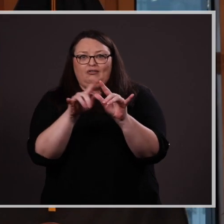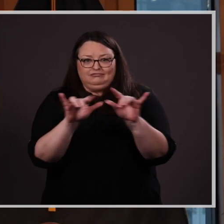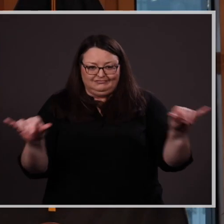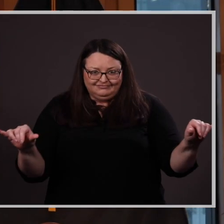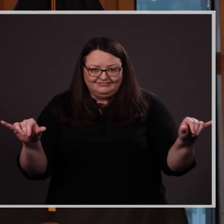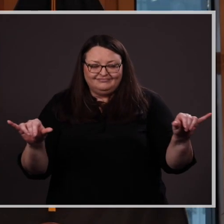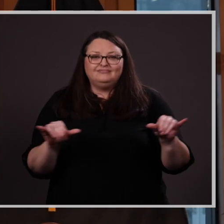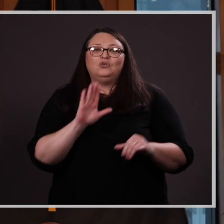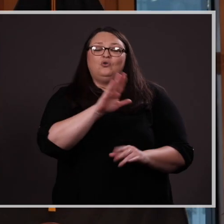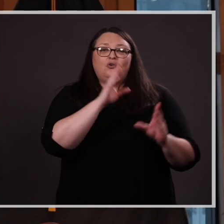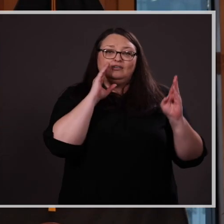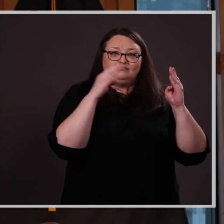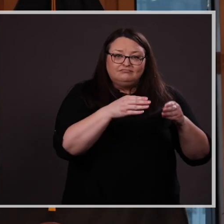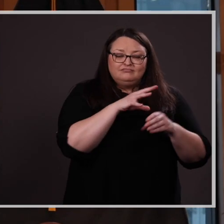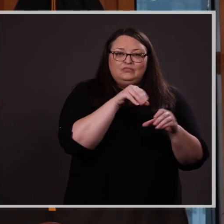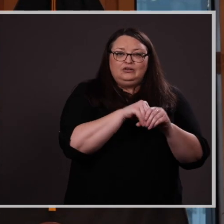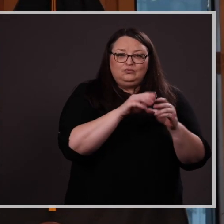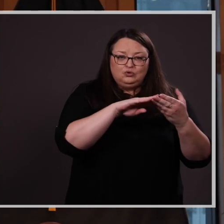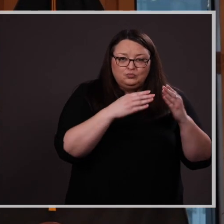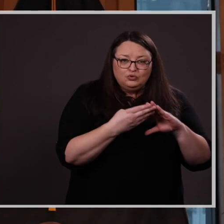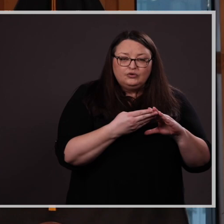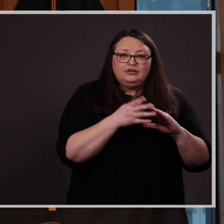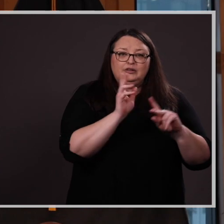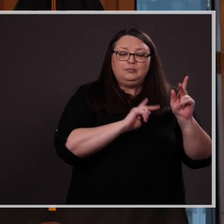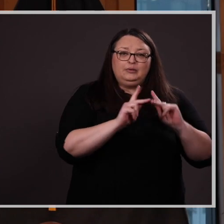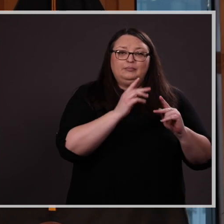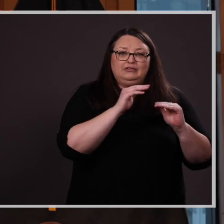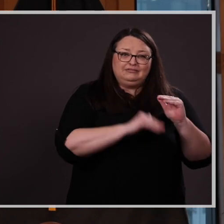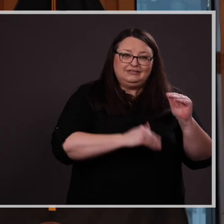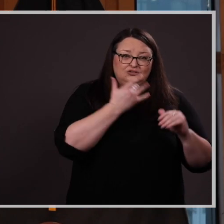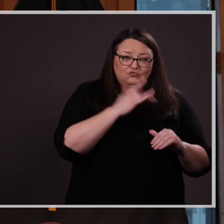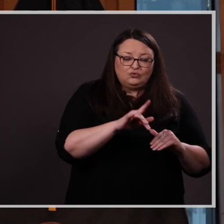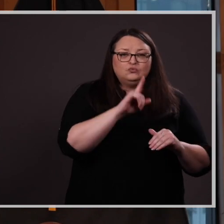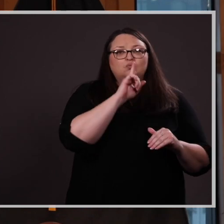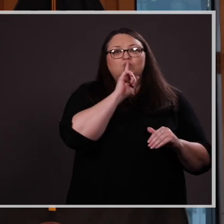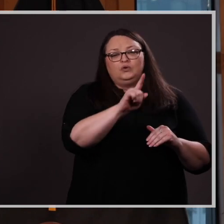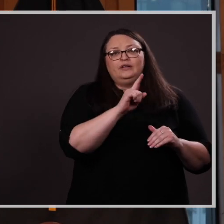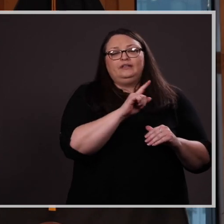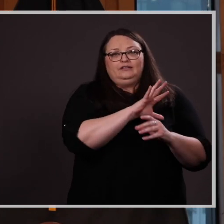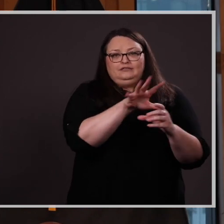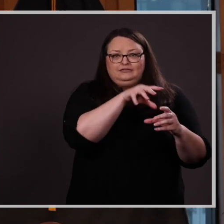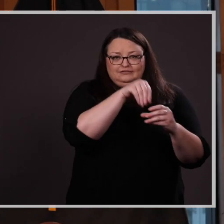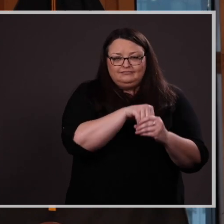Her devotion to our community and to those less fortunate truly embodies the Maverick